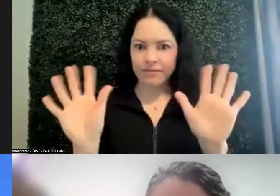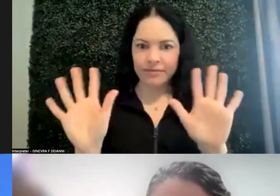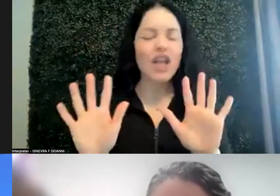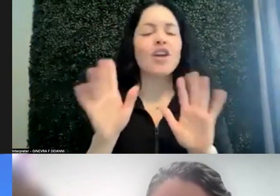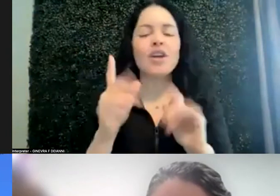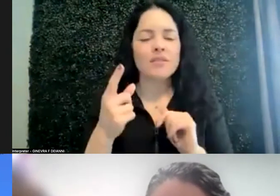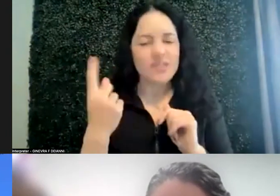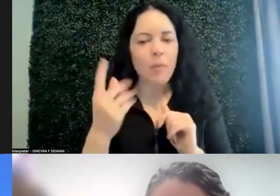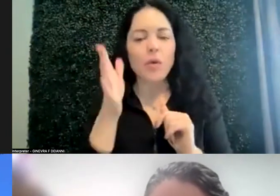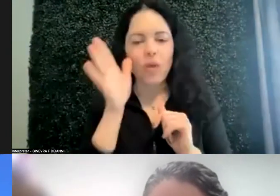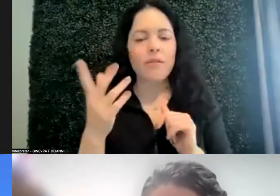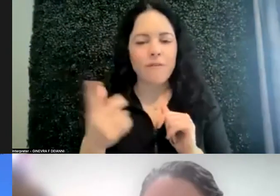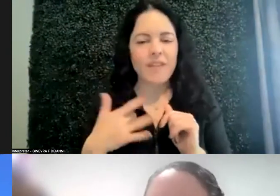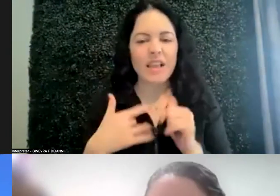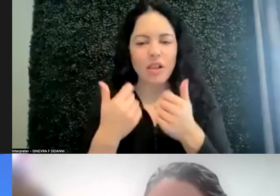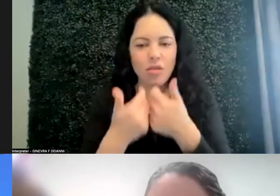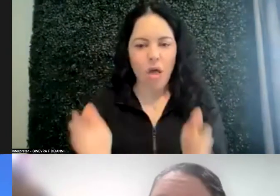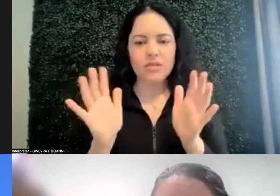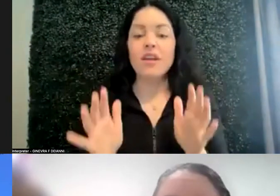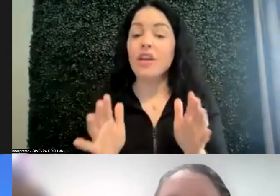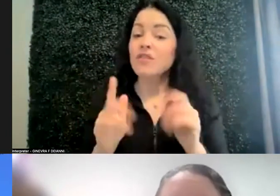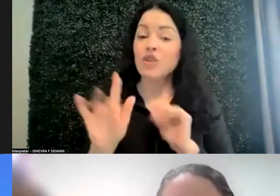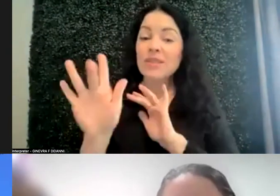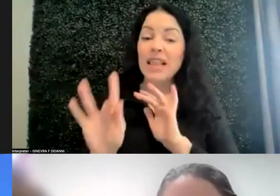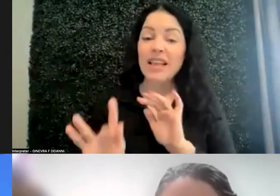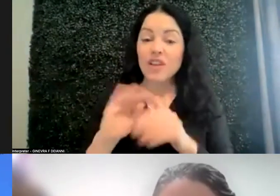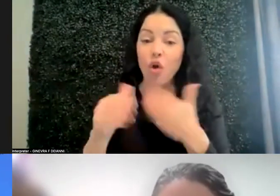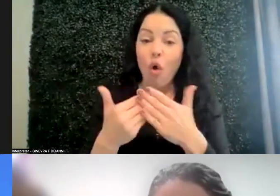So just select it all from your email. Oh my gosh, that's so great.